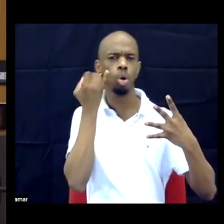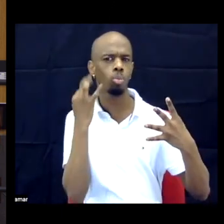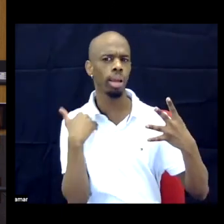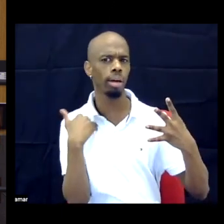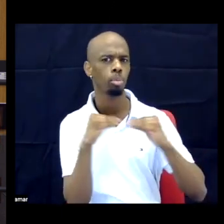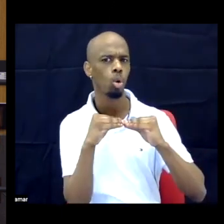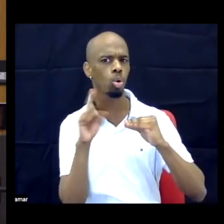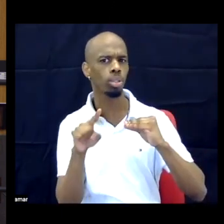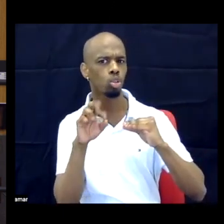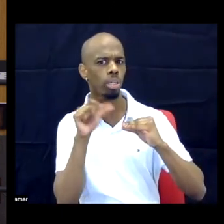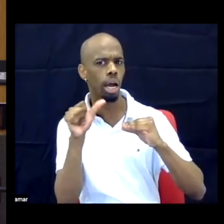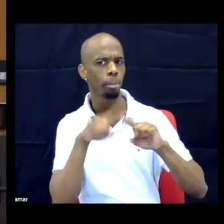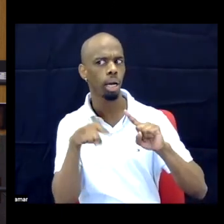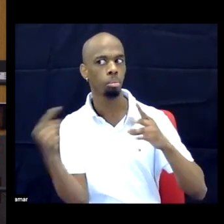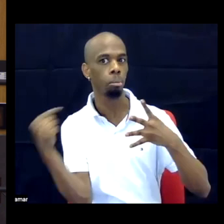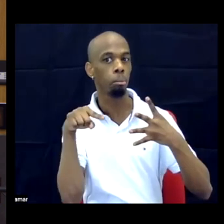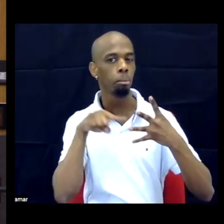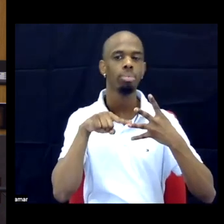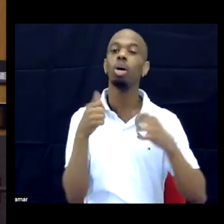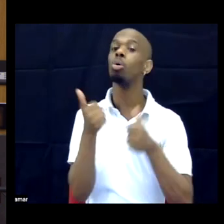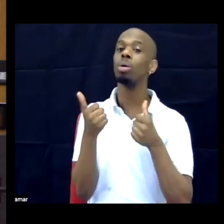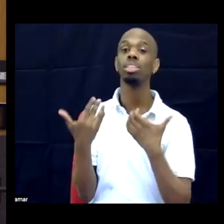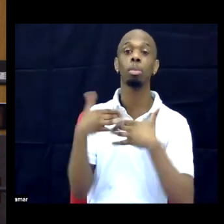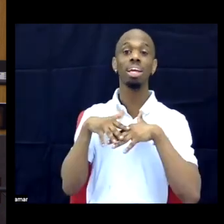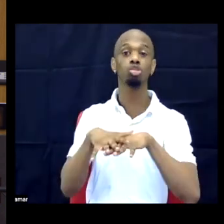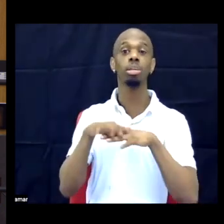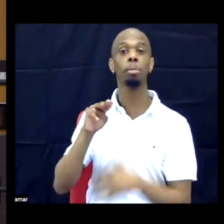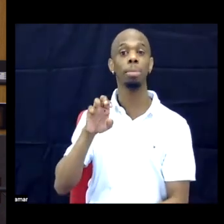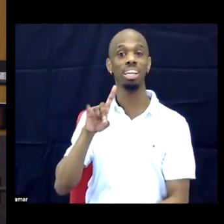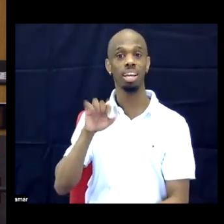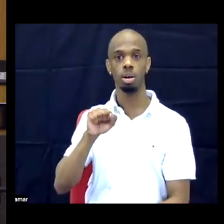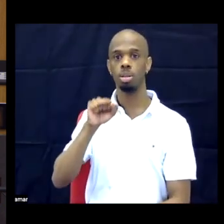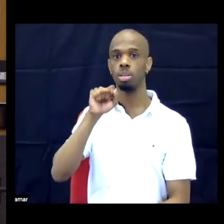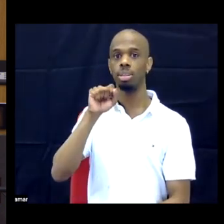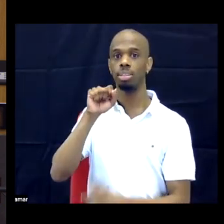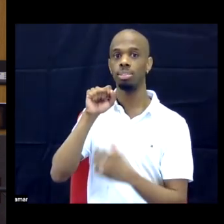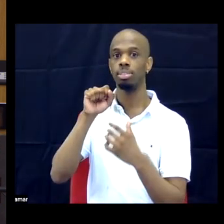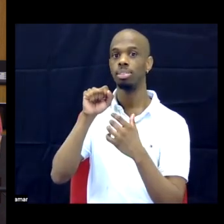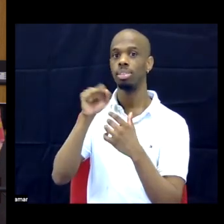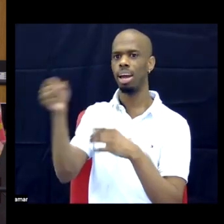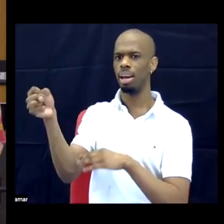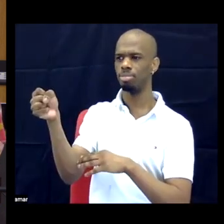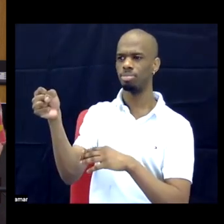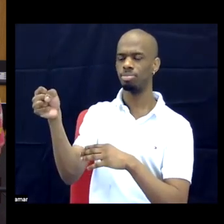more questions, okay -- which mainstream media outlets have featured you and which ones need to? DR.